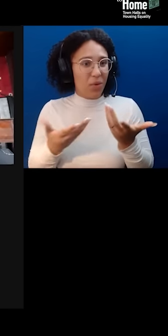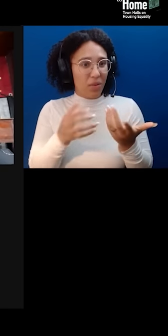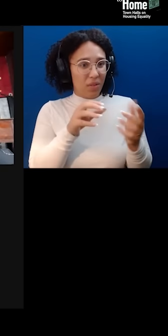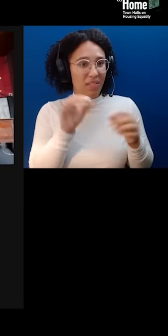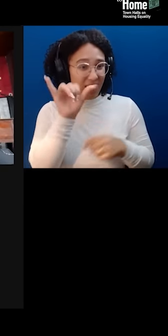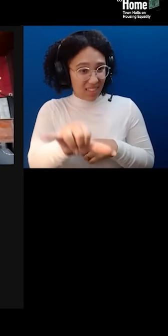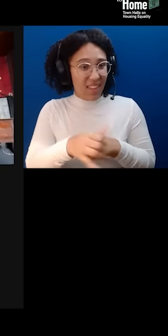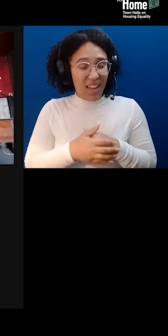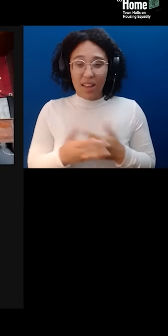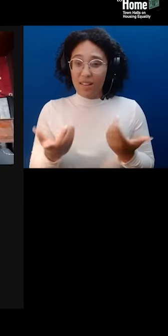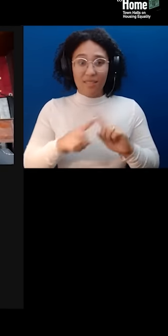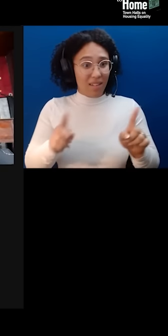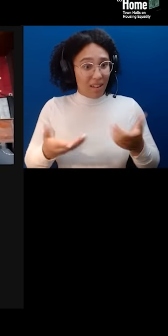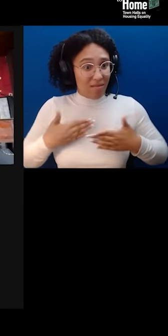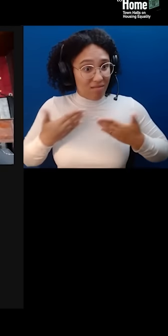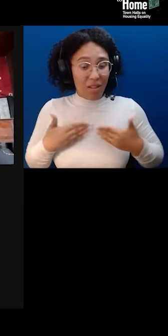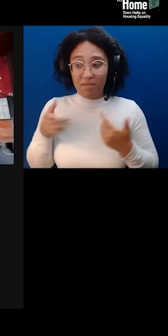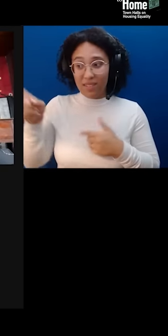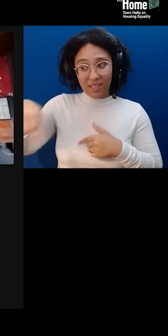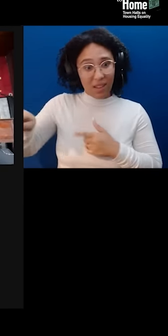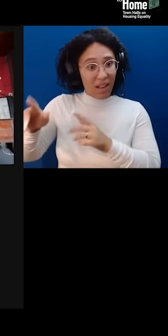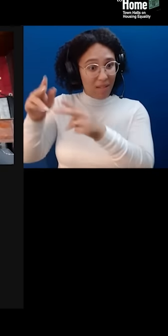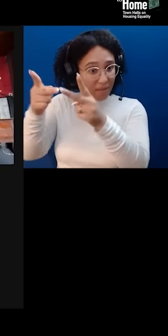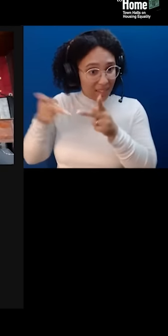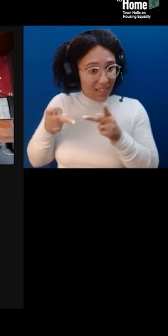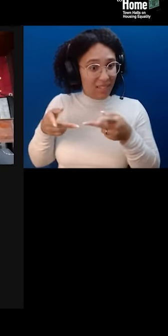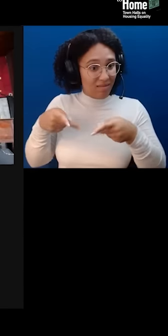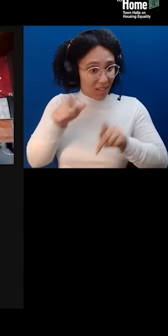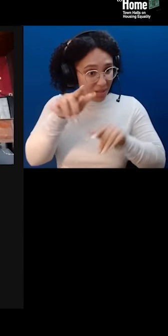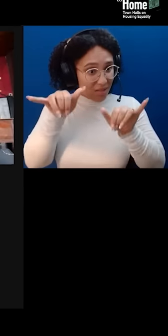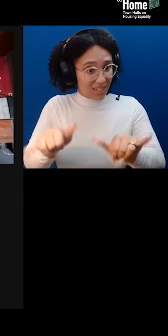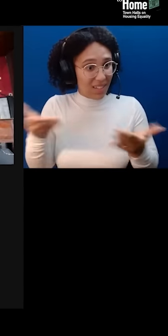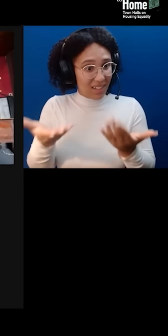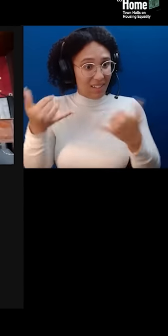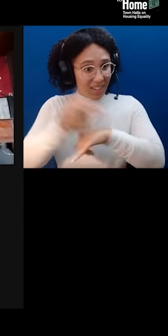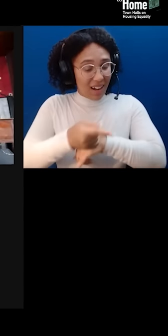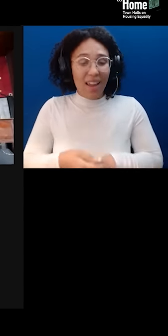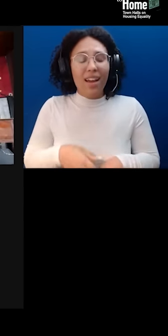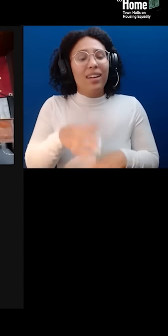Laura, what are you going to, wait, before I ask you about what you're gonna perform, tell us where people can see you again